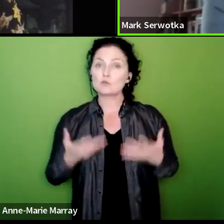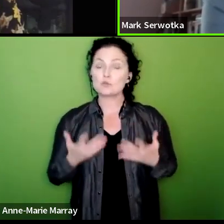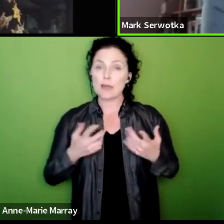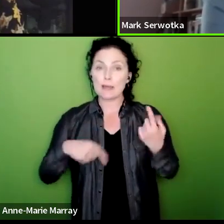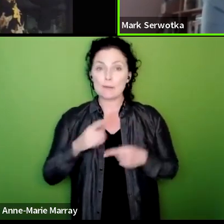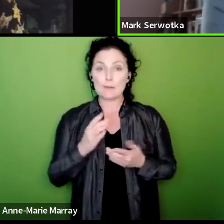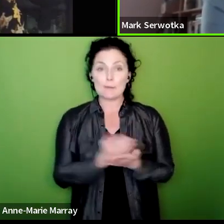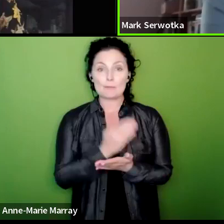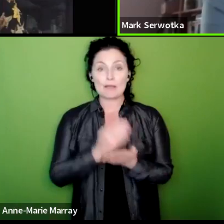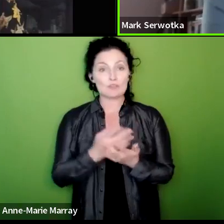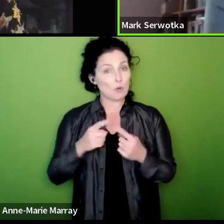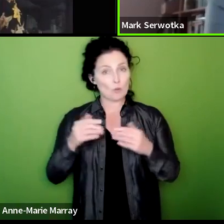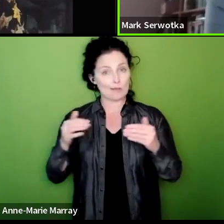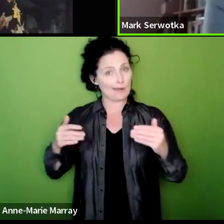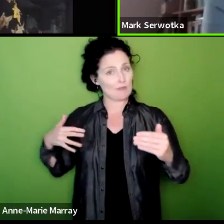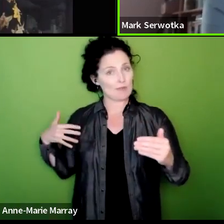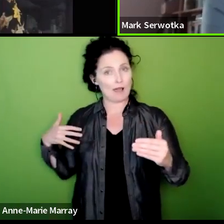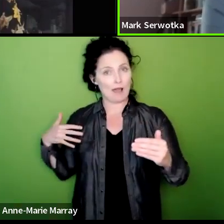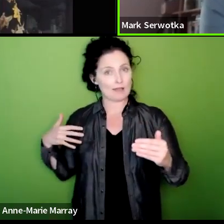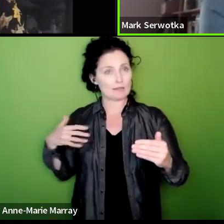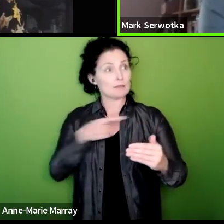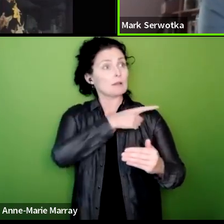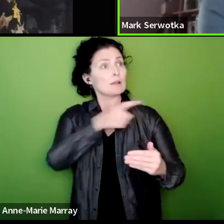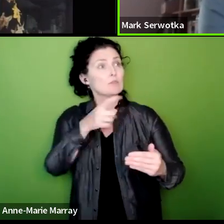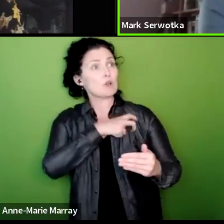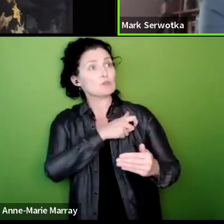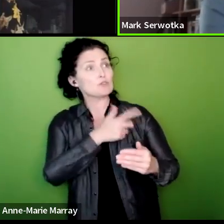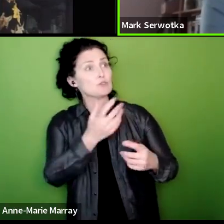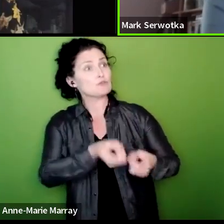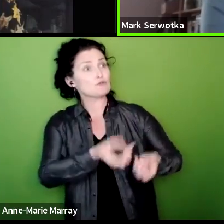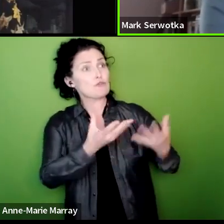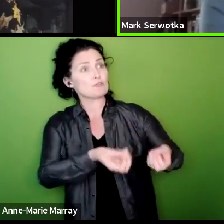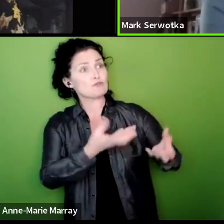behind that other unions take action in their concessions and we can't we are now in a position